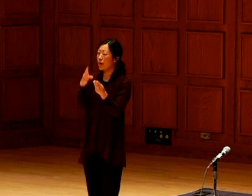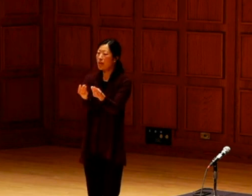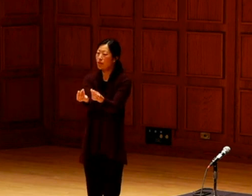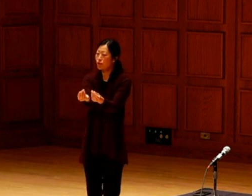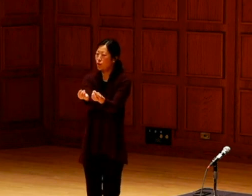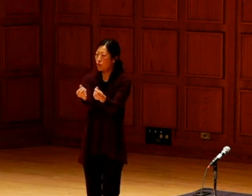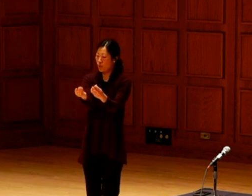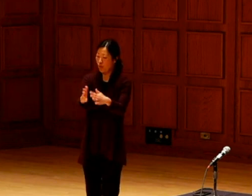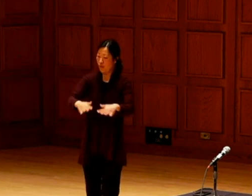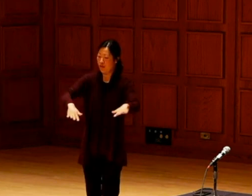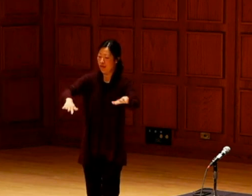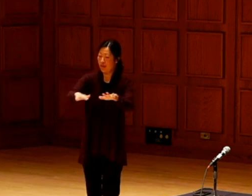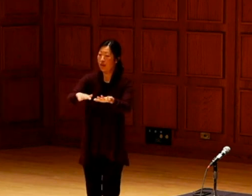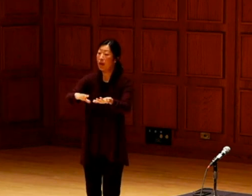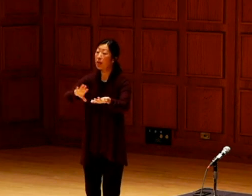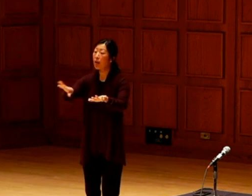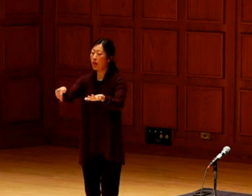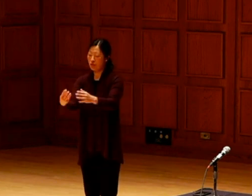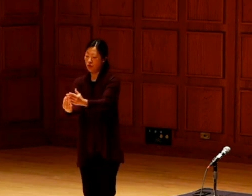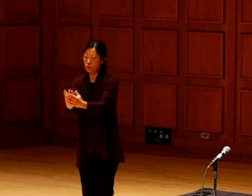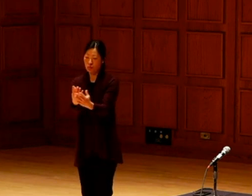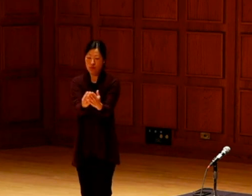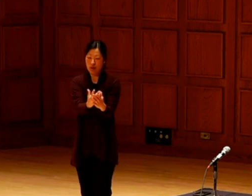They have benefits not only for the soil, but the other crops they